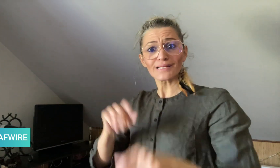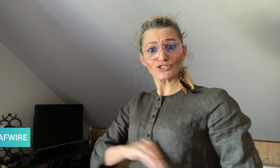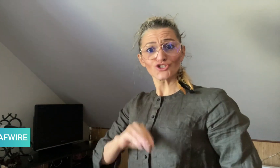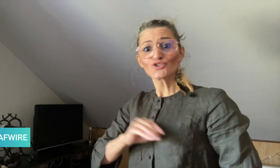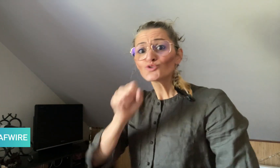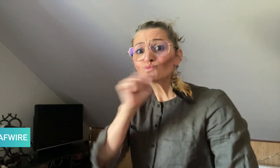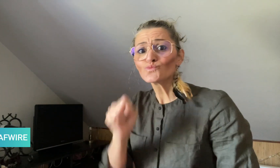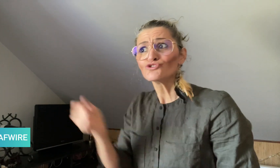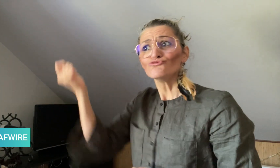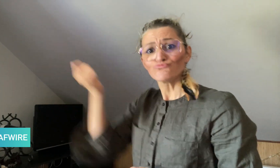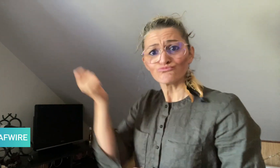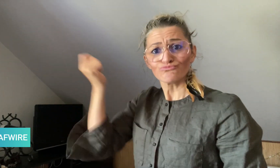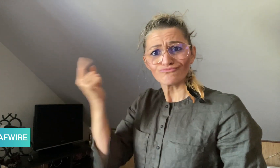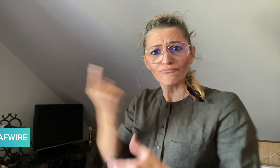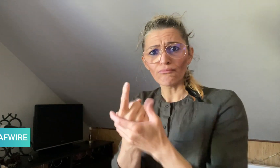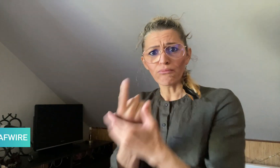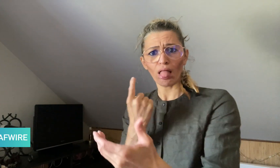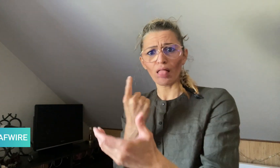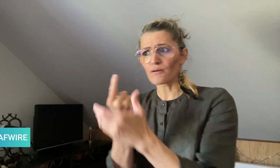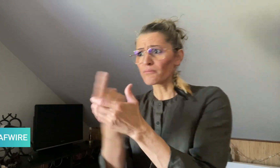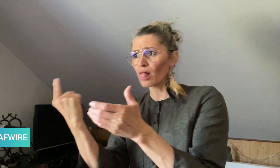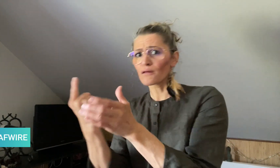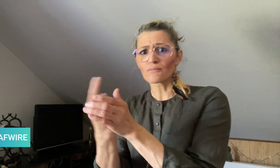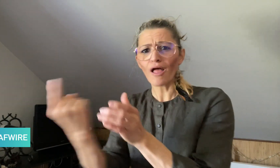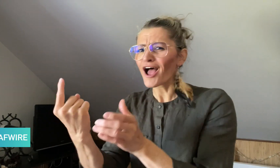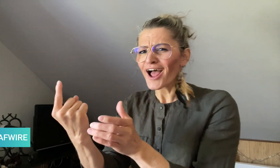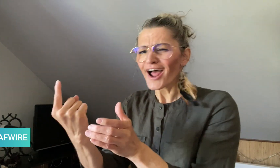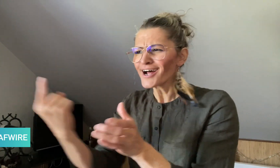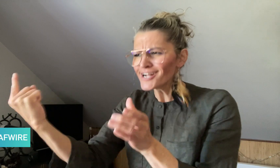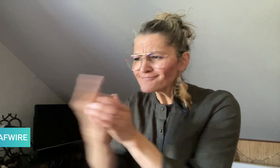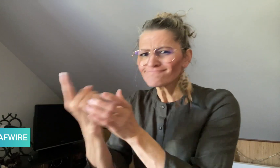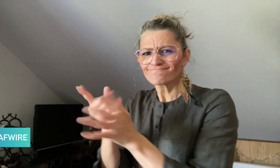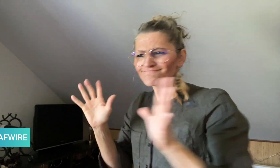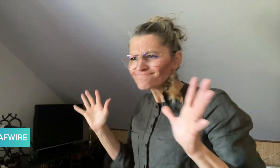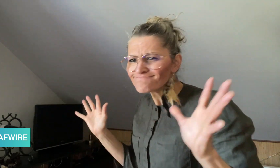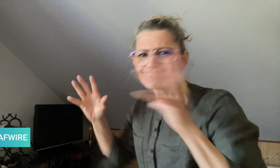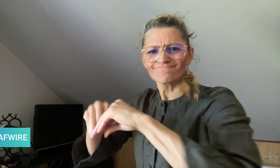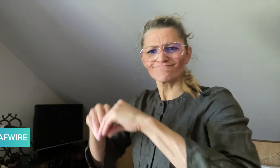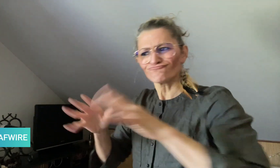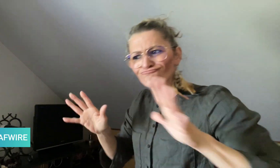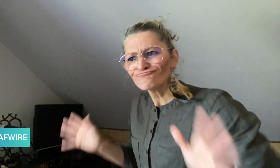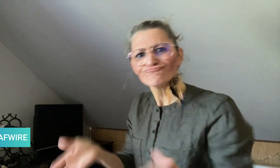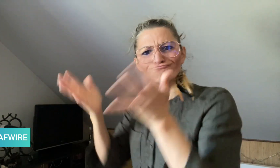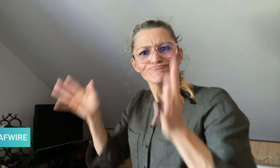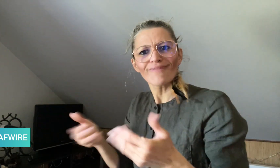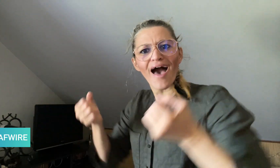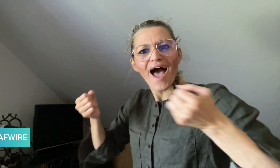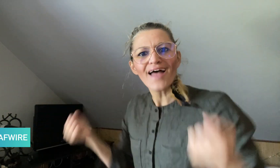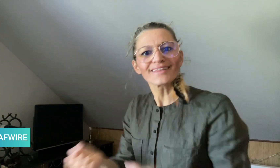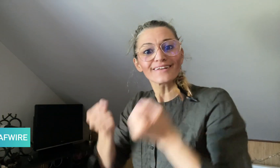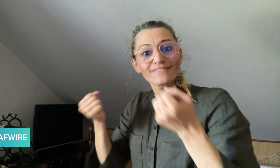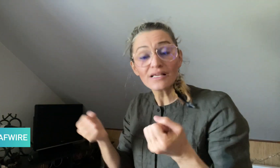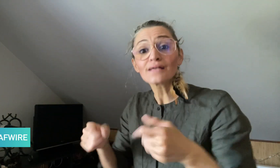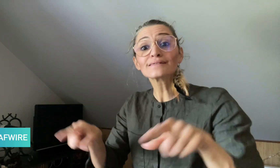Deaf seniors as well as provide office space to local